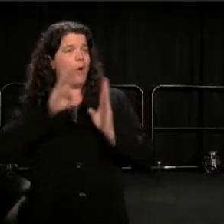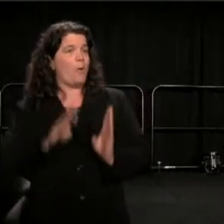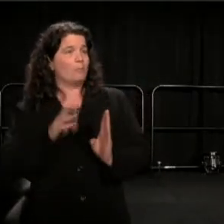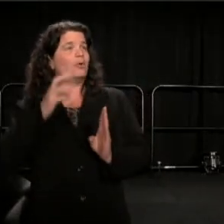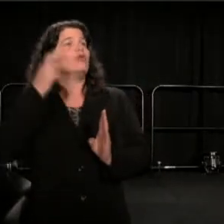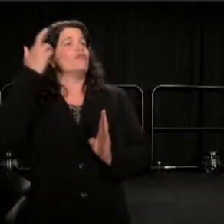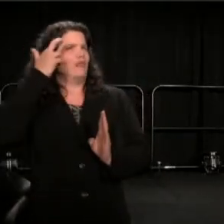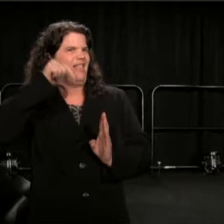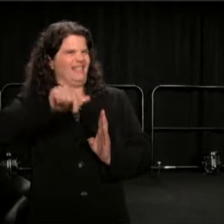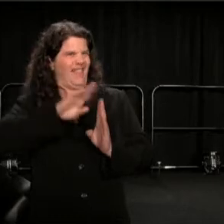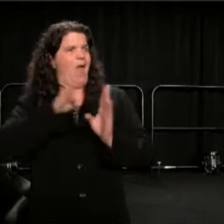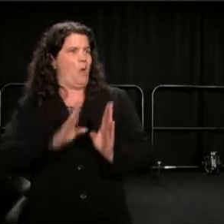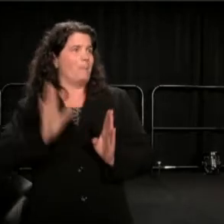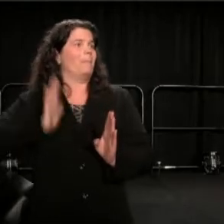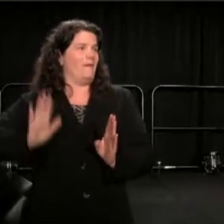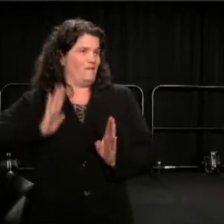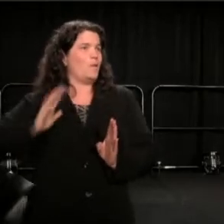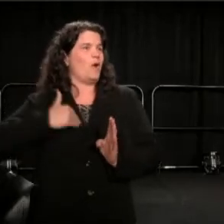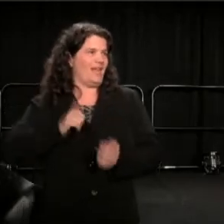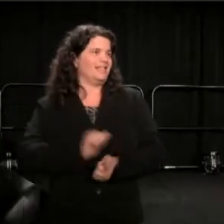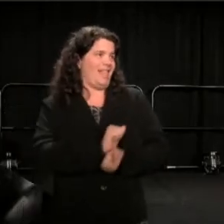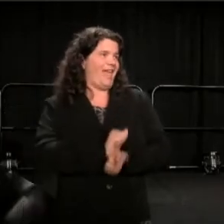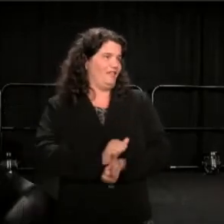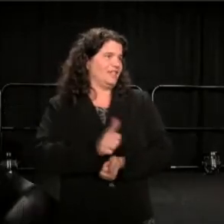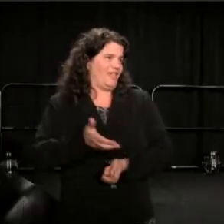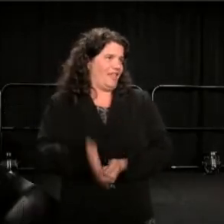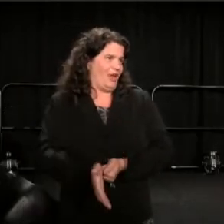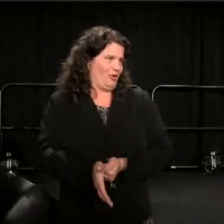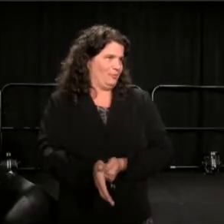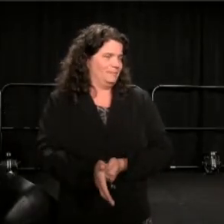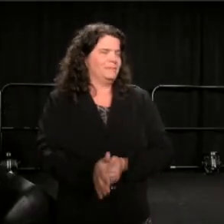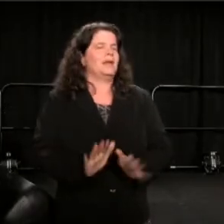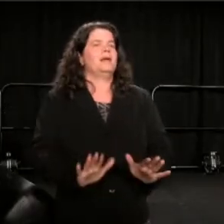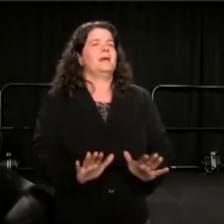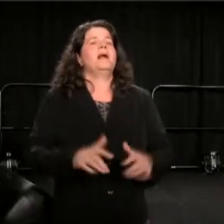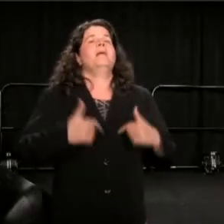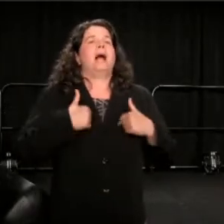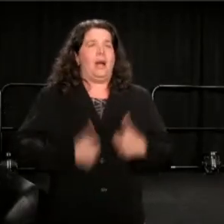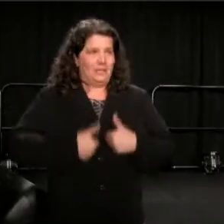From the fourth floor of this extraordinary home, I called August Wilson.